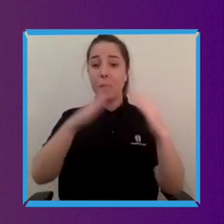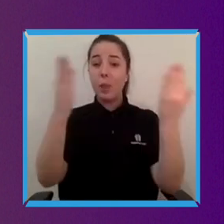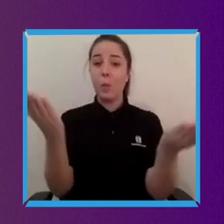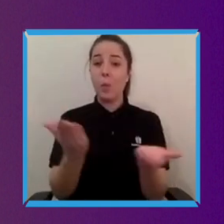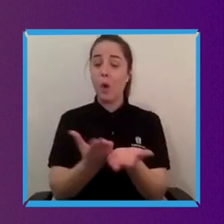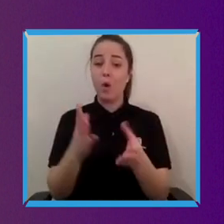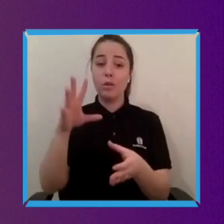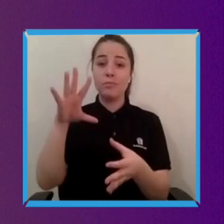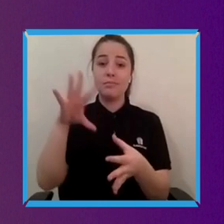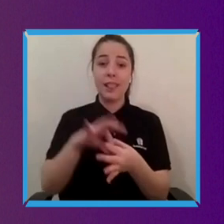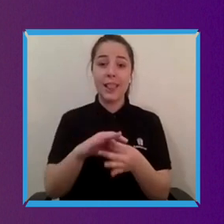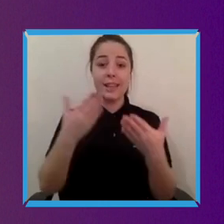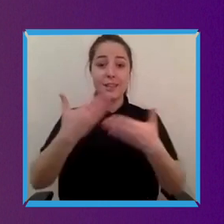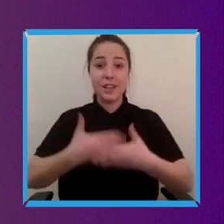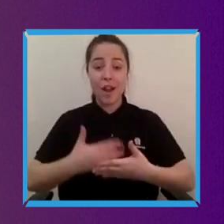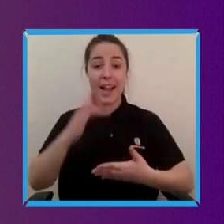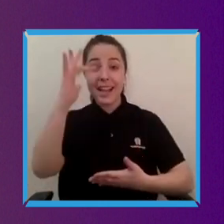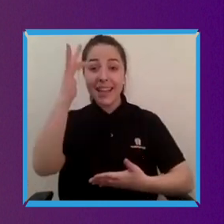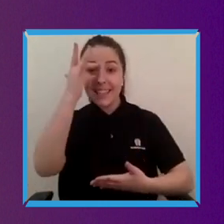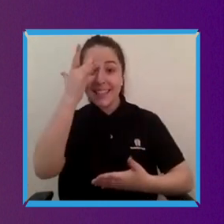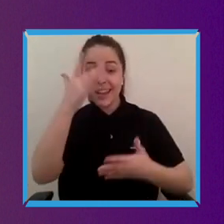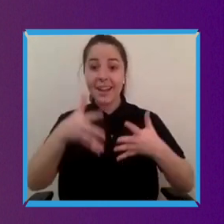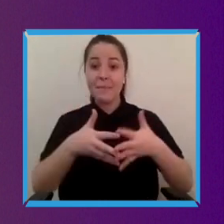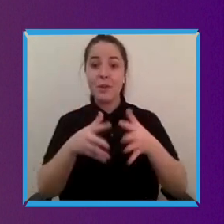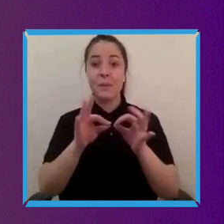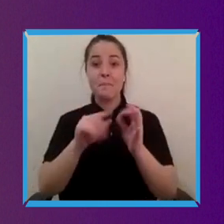India, Boston. We've had a question here as well from